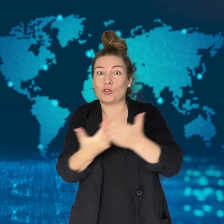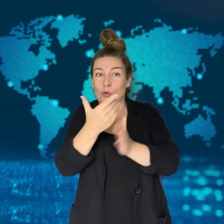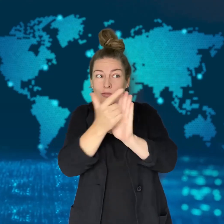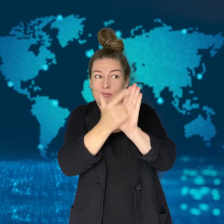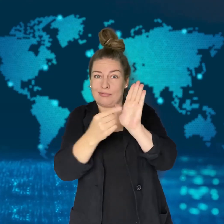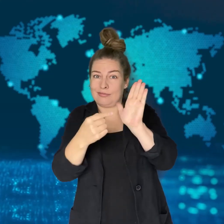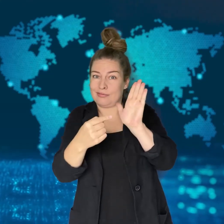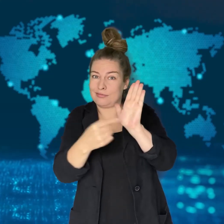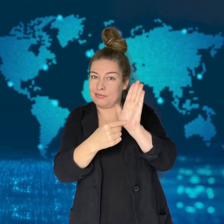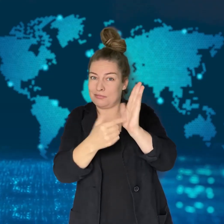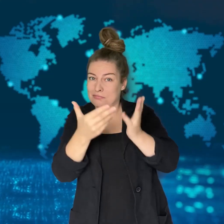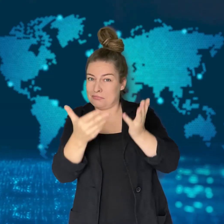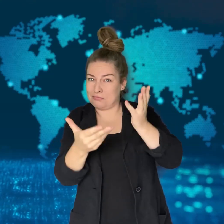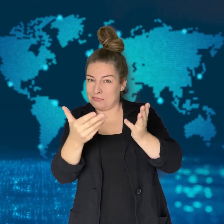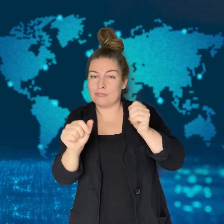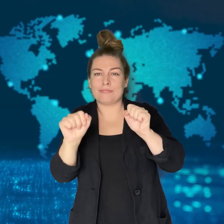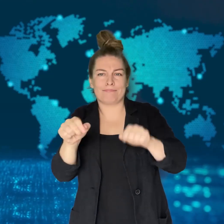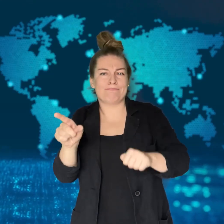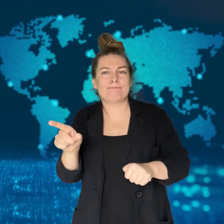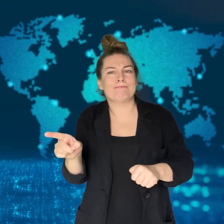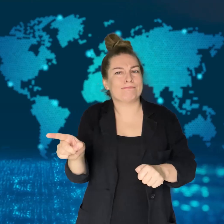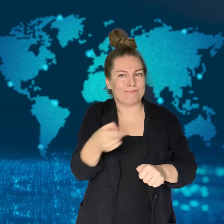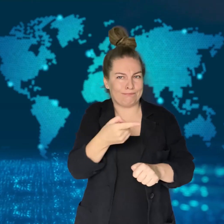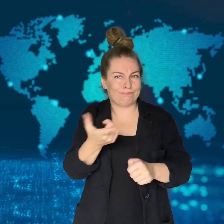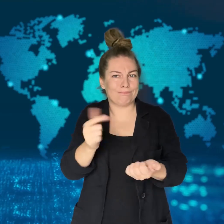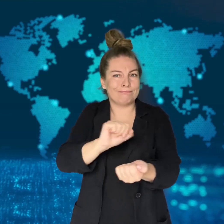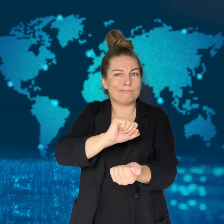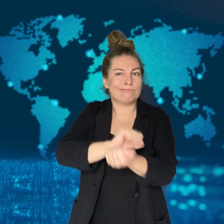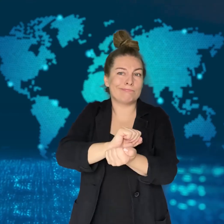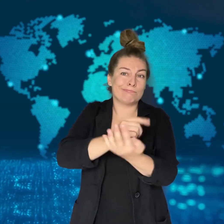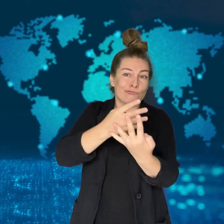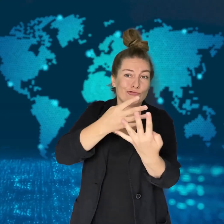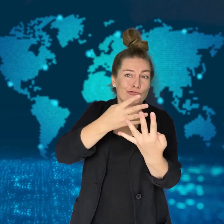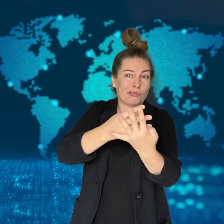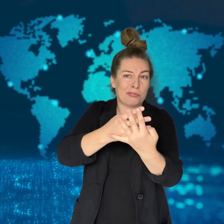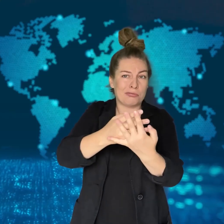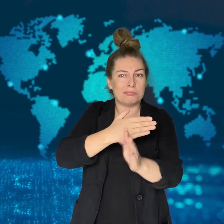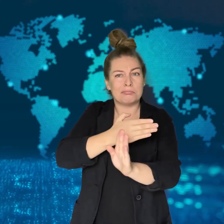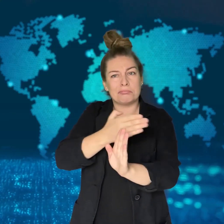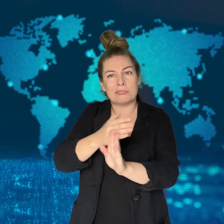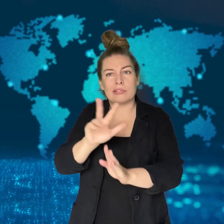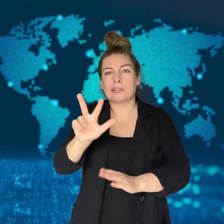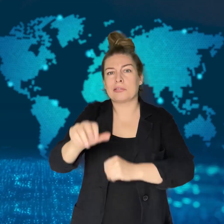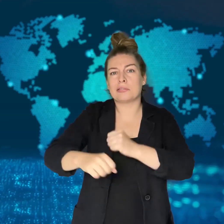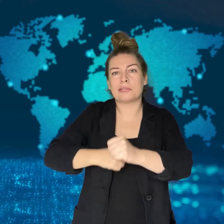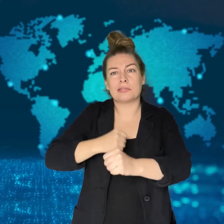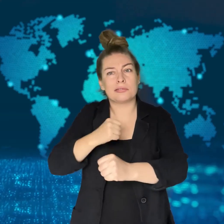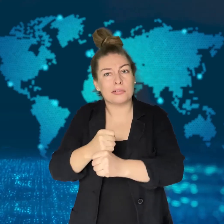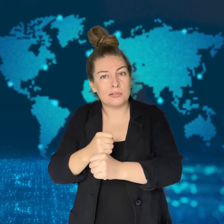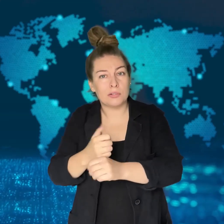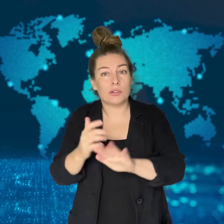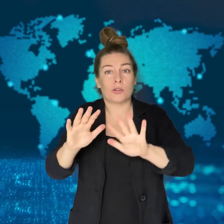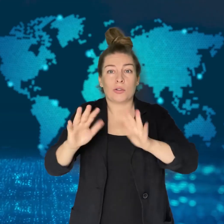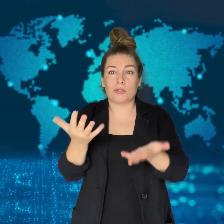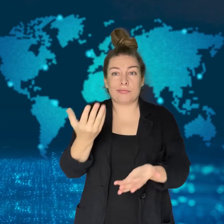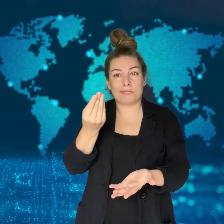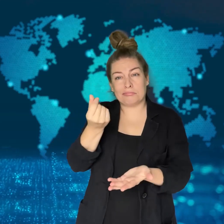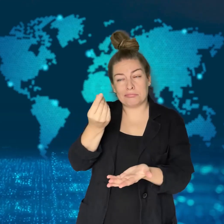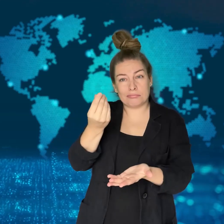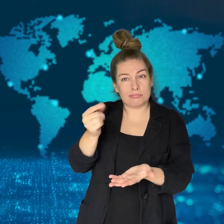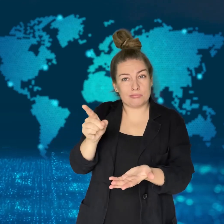the intention of distributing them.